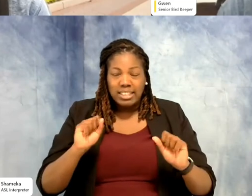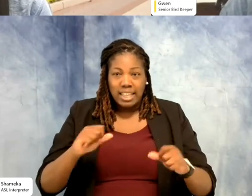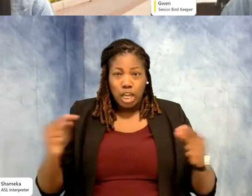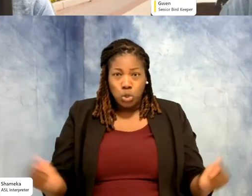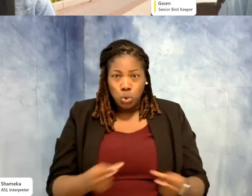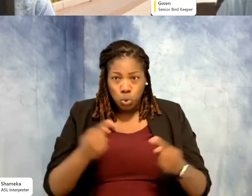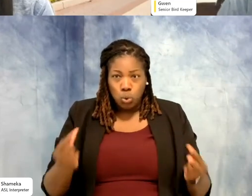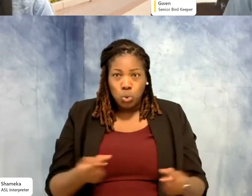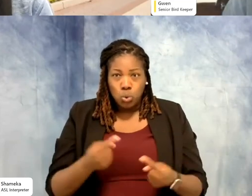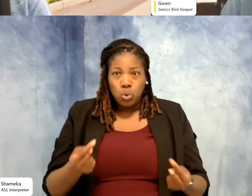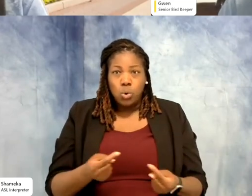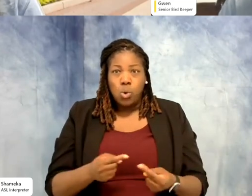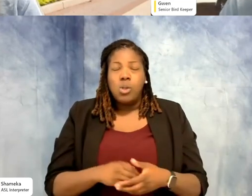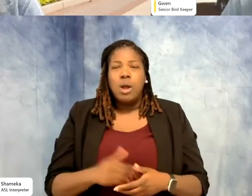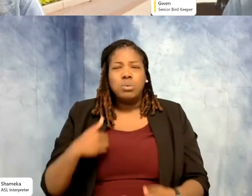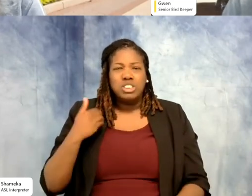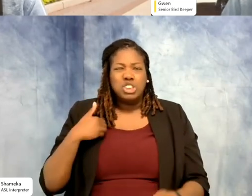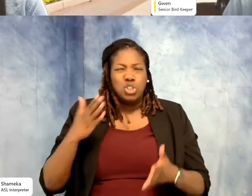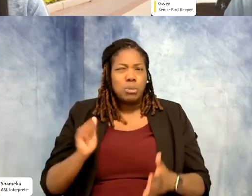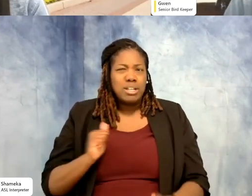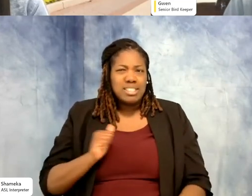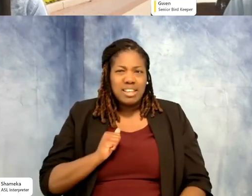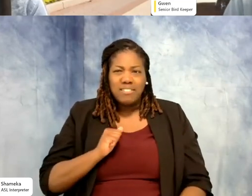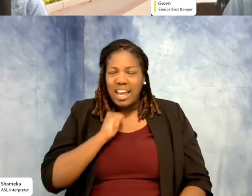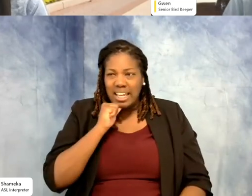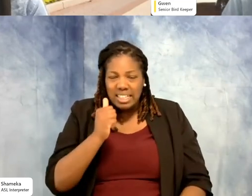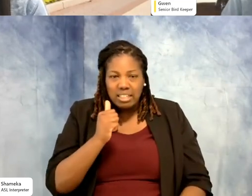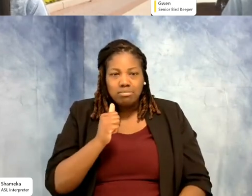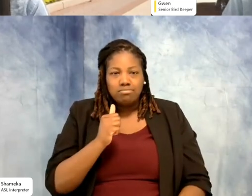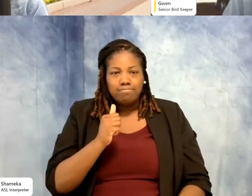more or less a younger keeper, so I didn't get the hands on with them. But I've seen it, it's pretty impressive.